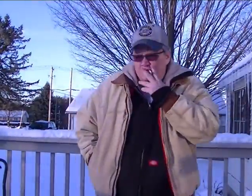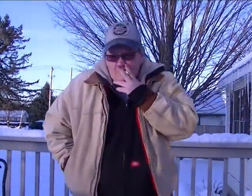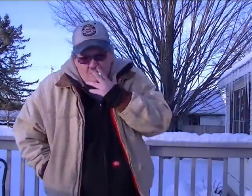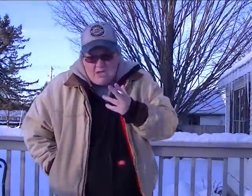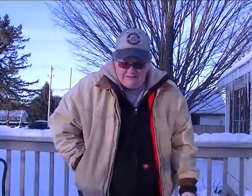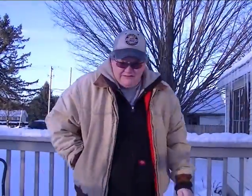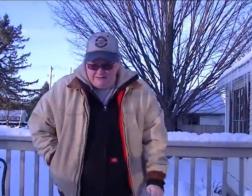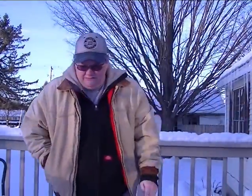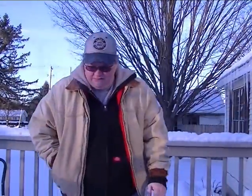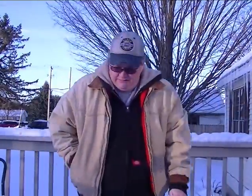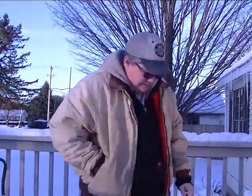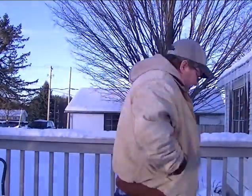(Letting Thumper one of the two dogs in house)